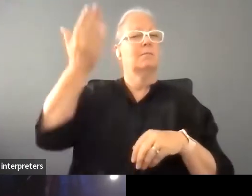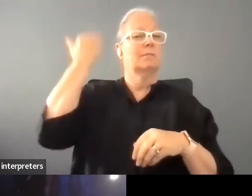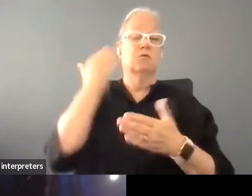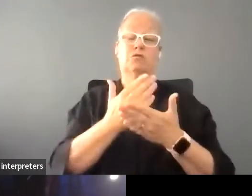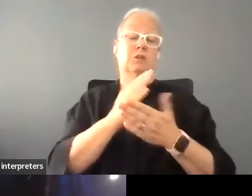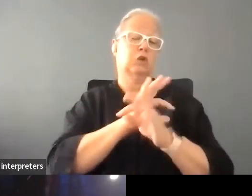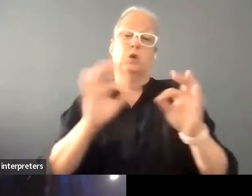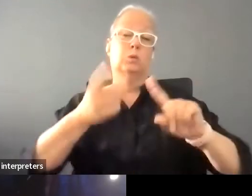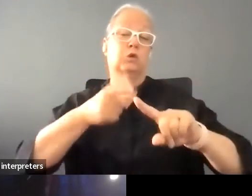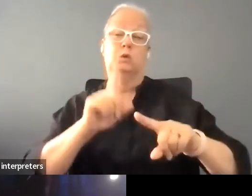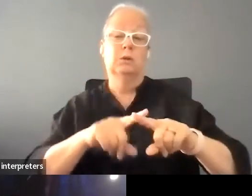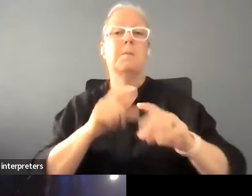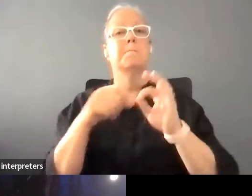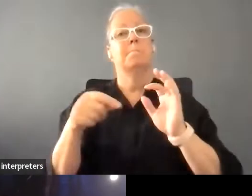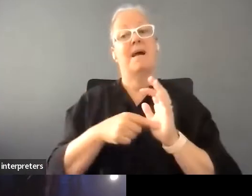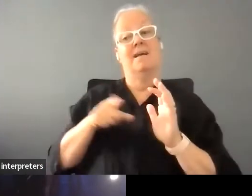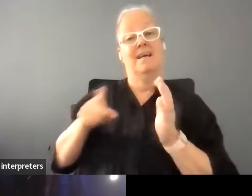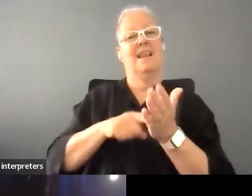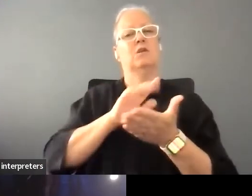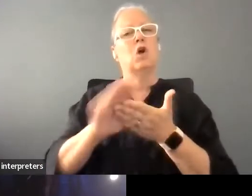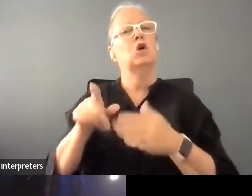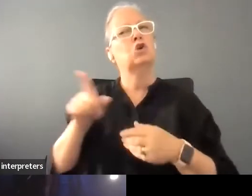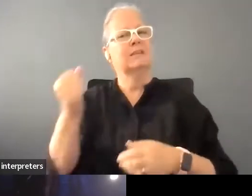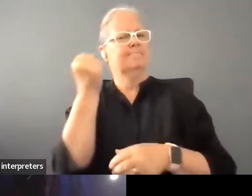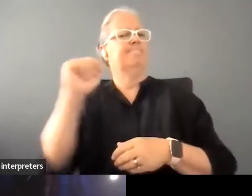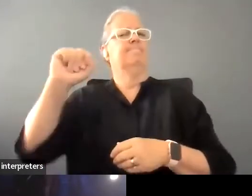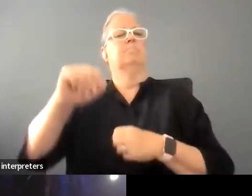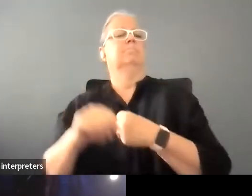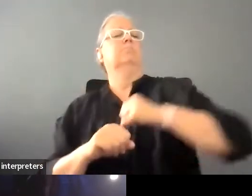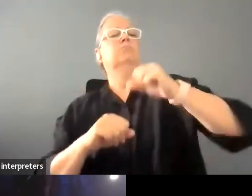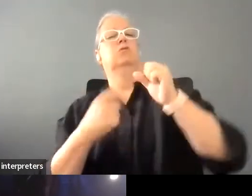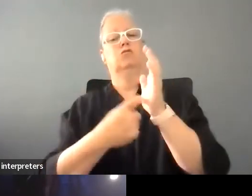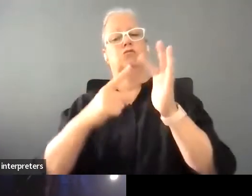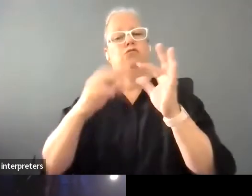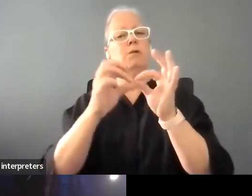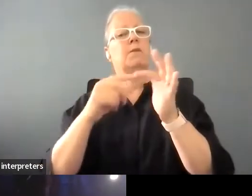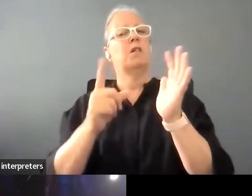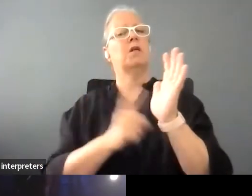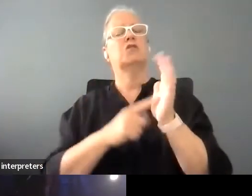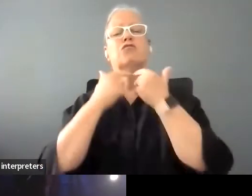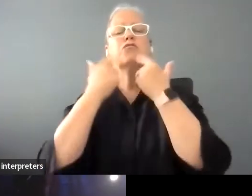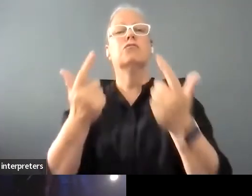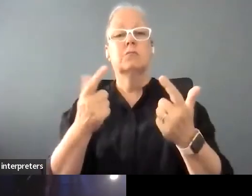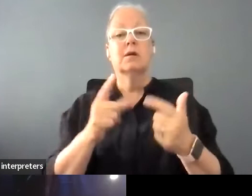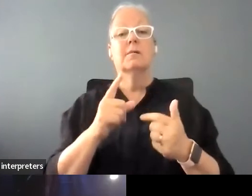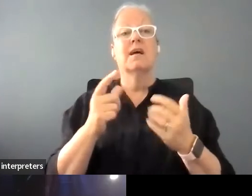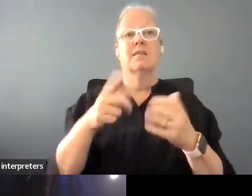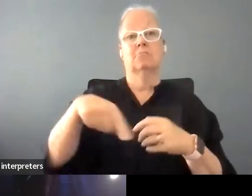but she was kind of a rebel in in that in that area and people were resistant because it means